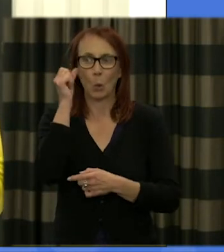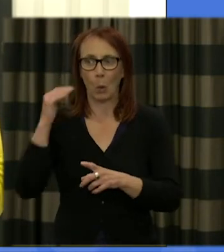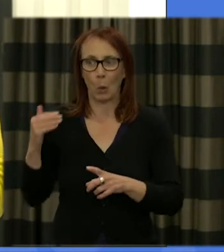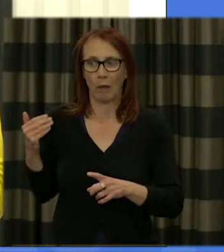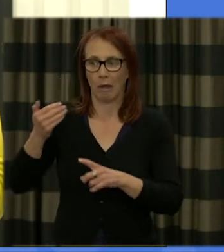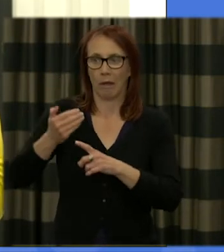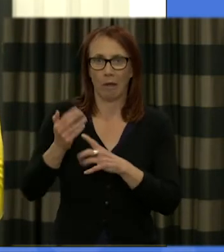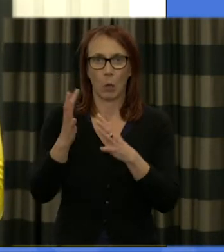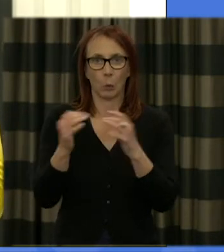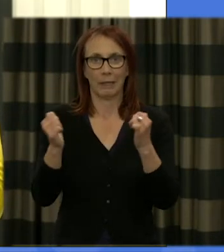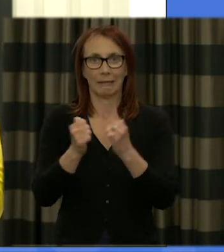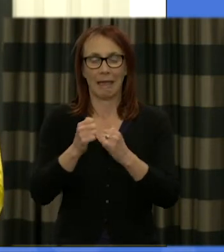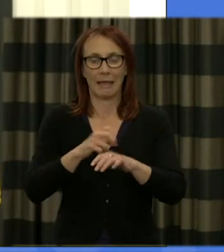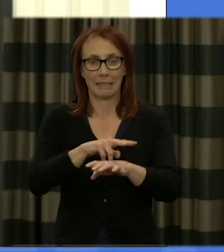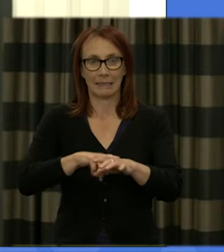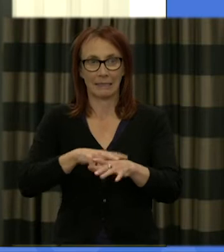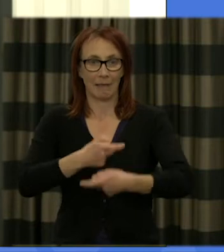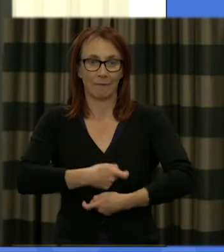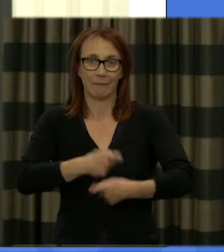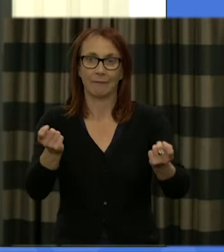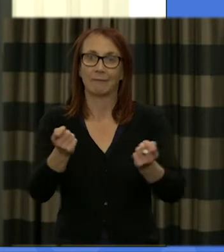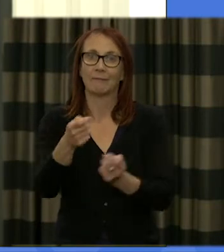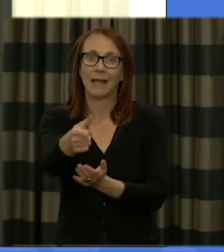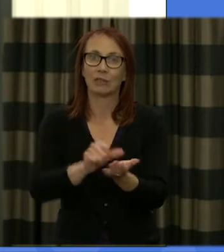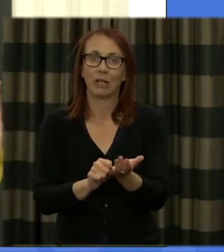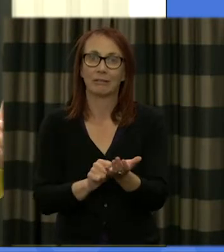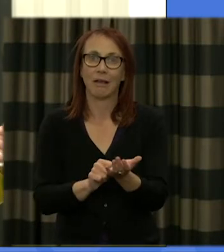secretary Act have issued you with an agenda and a link to the background